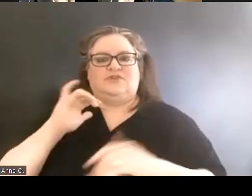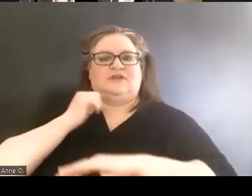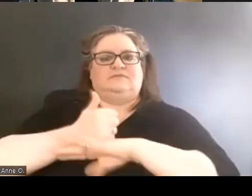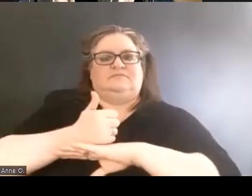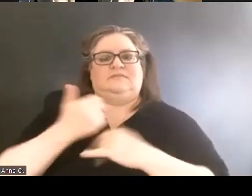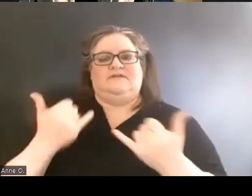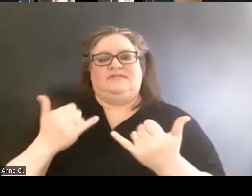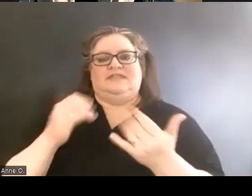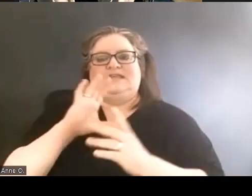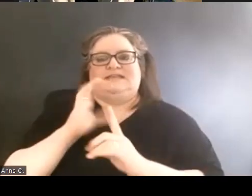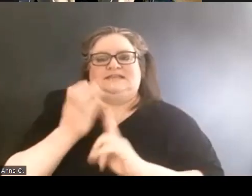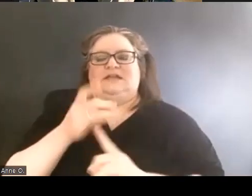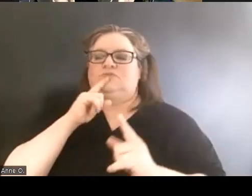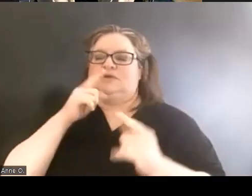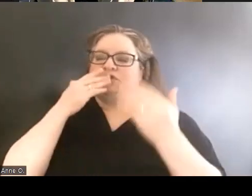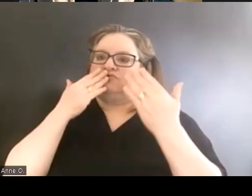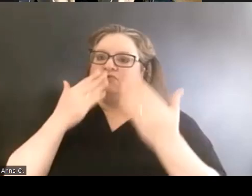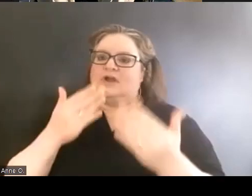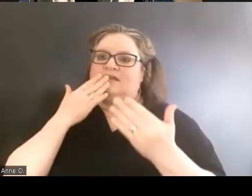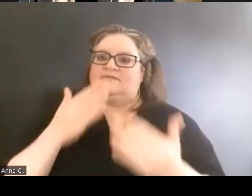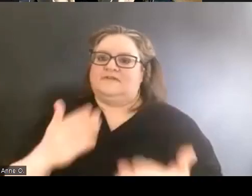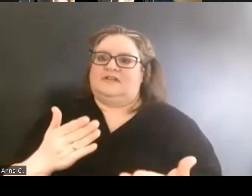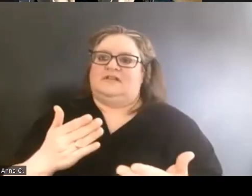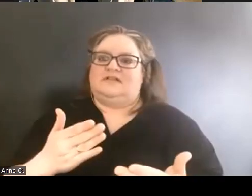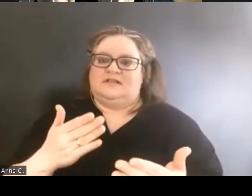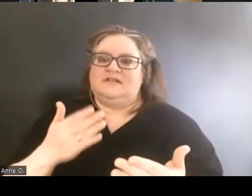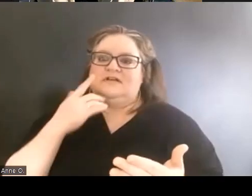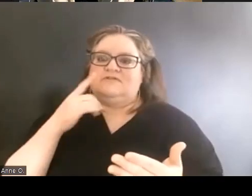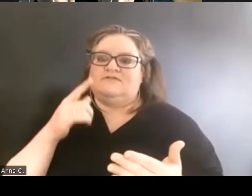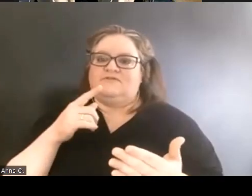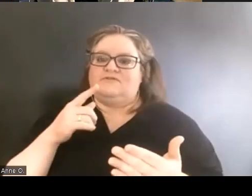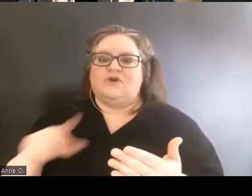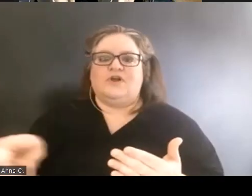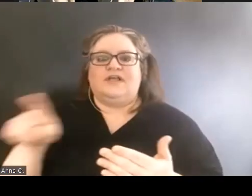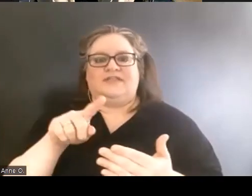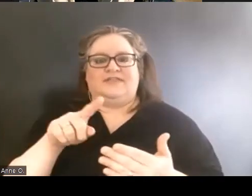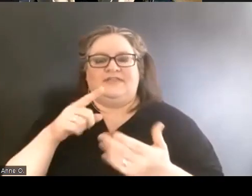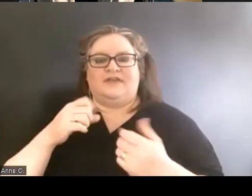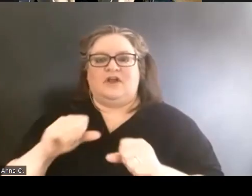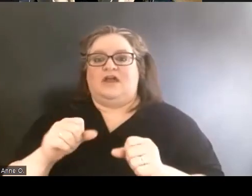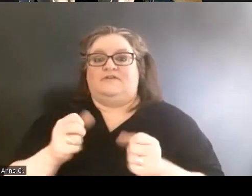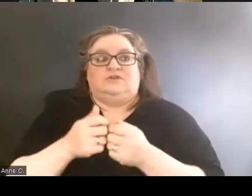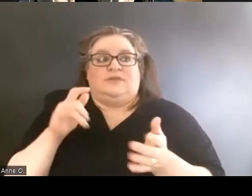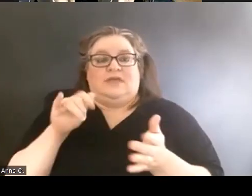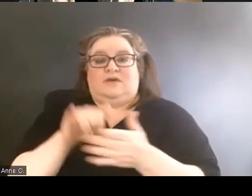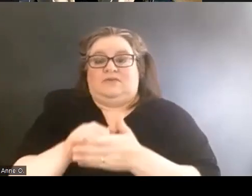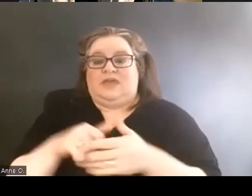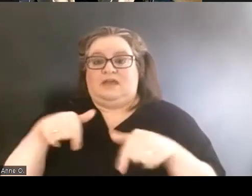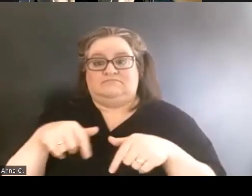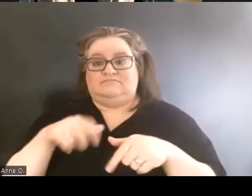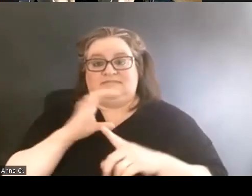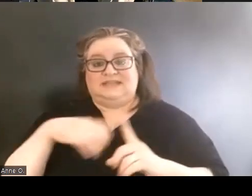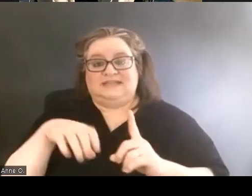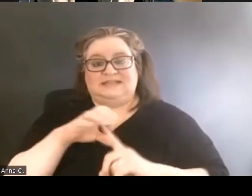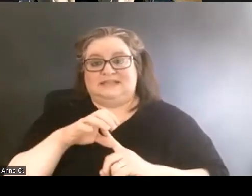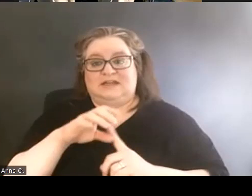So really grateful for those efforts without which the center wouldn't necessarily exist